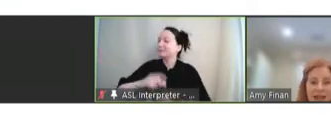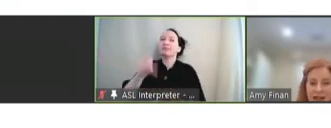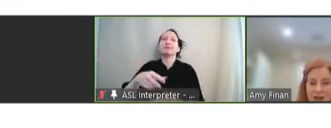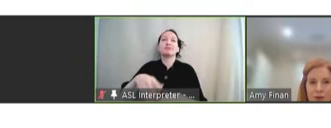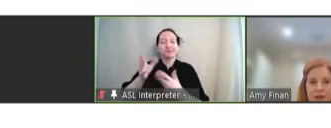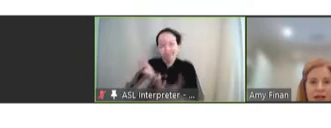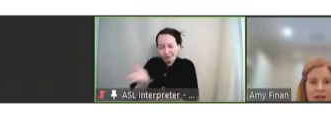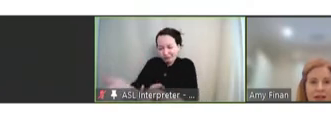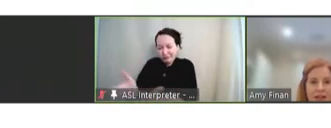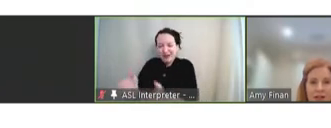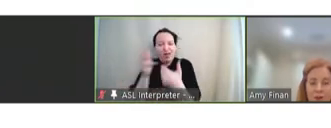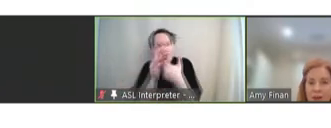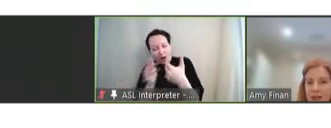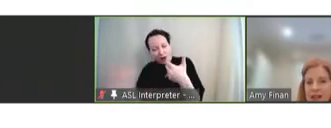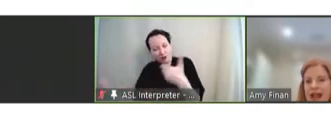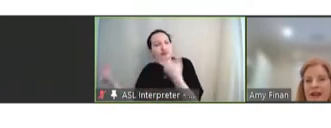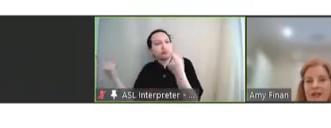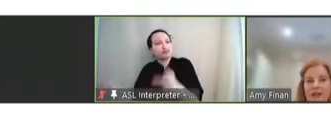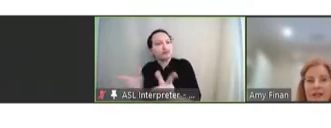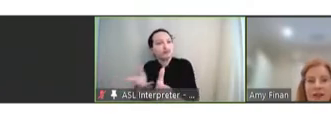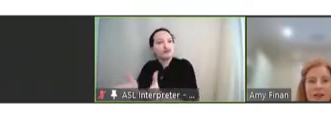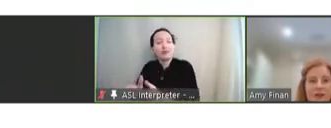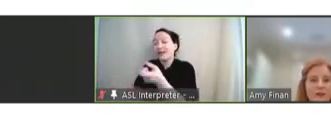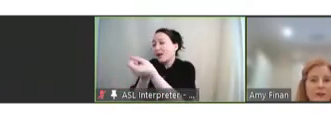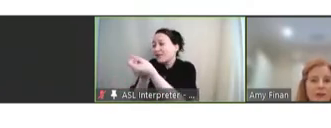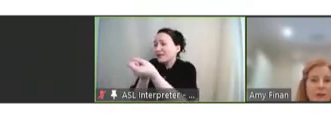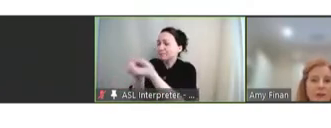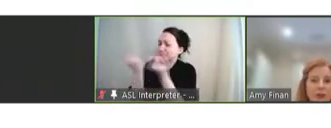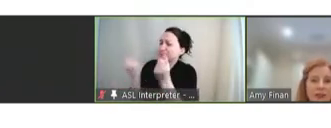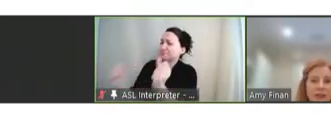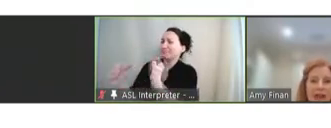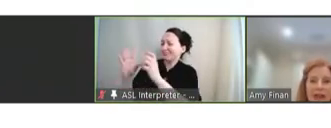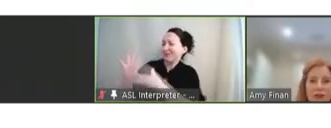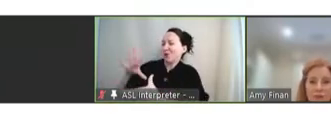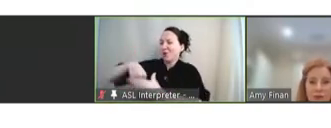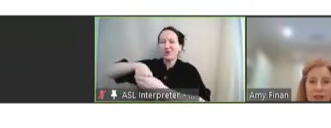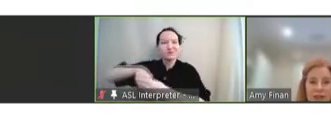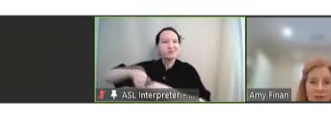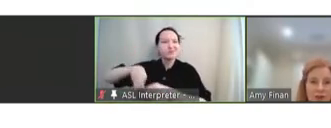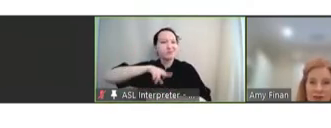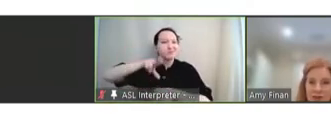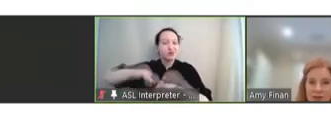downstream activities related to advocacy efforts for inclusion in national routine immunization